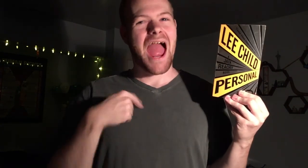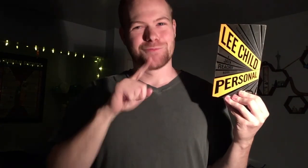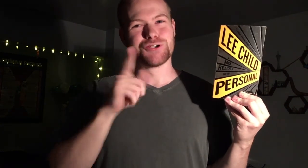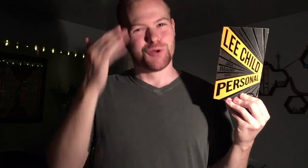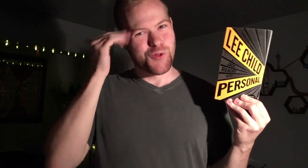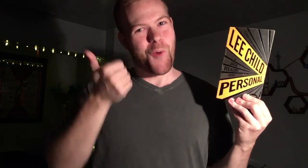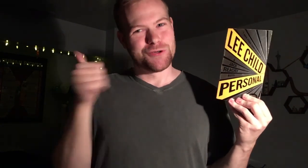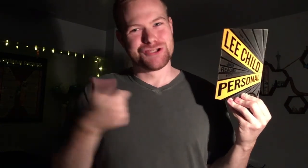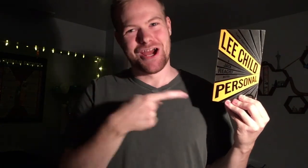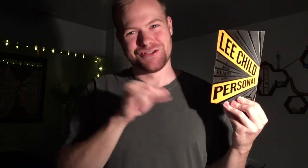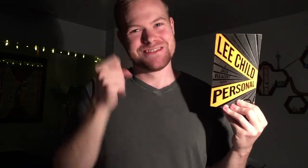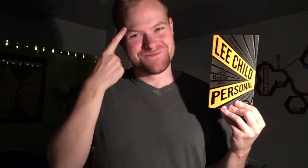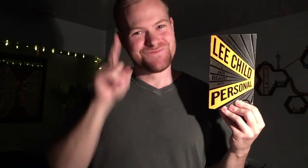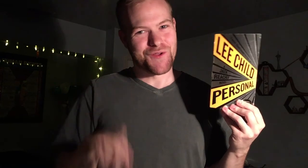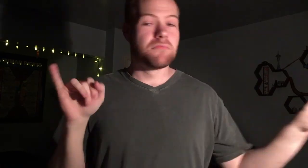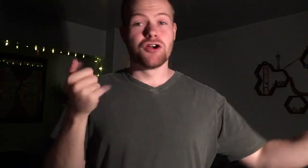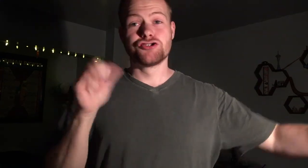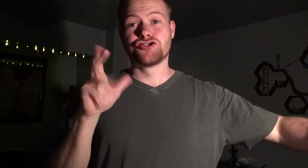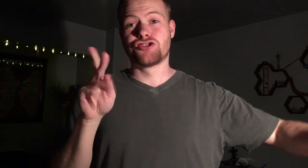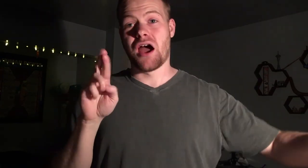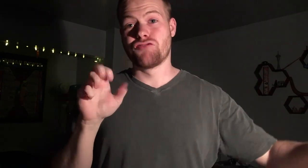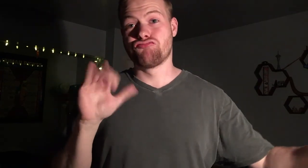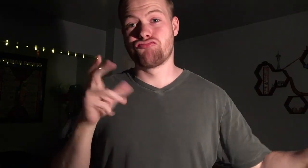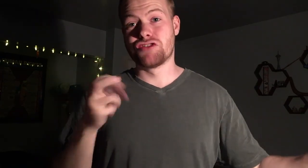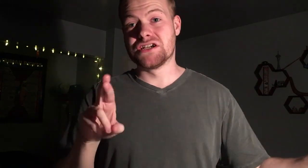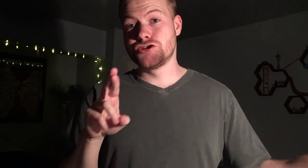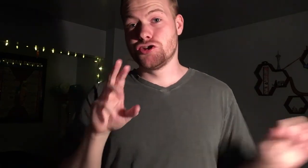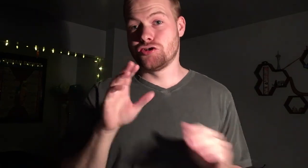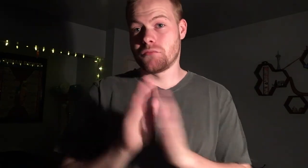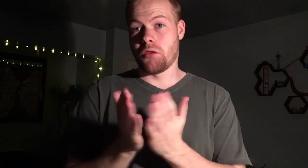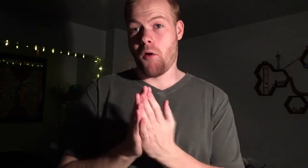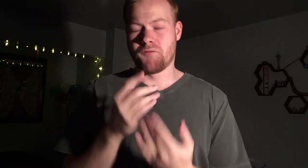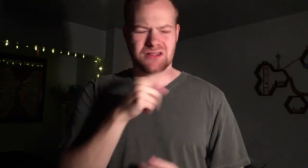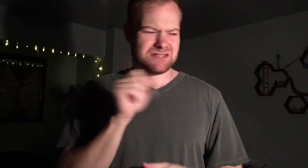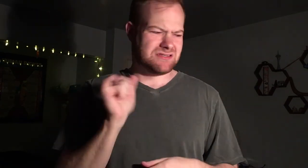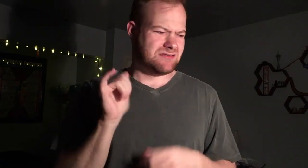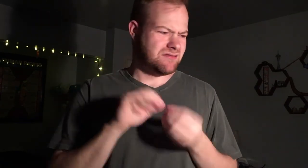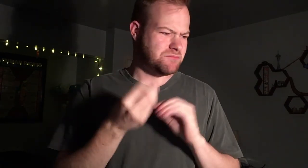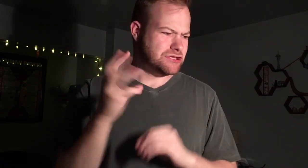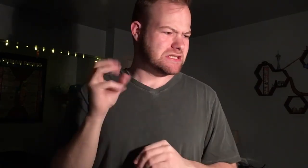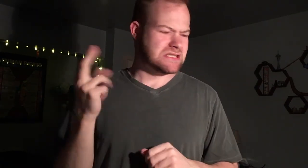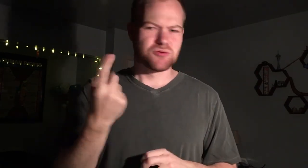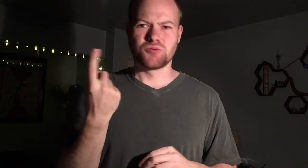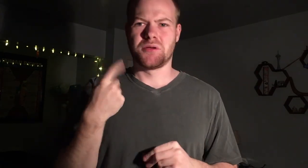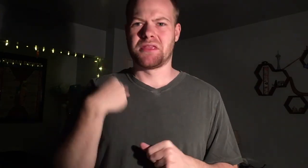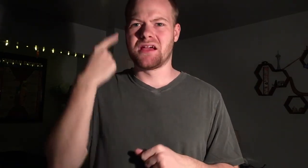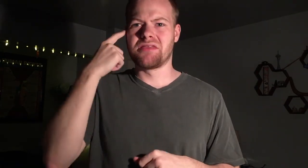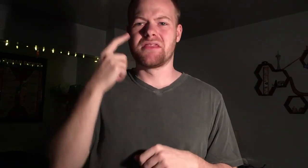I'm sure you know which challenge this is for. A Jack Reacher novel, this is #16 or something, I think.